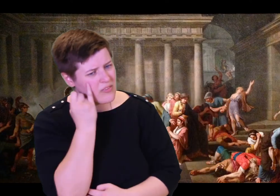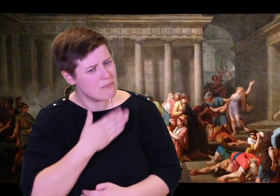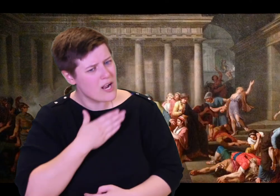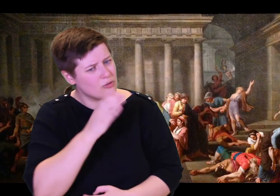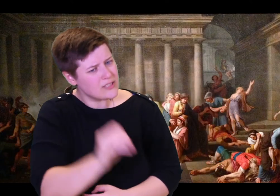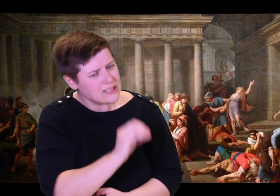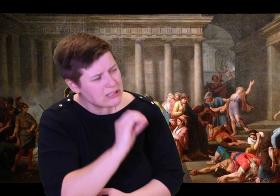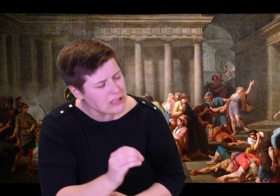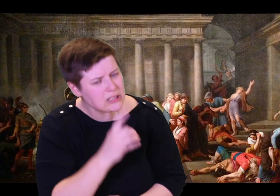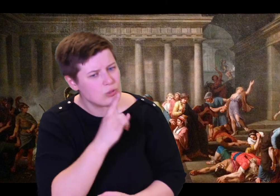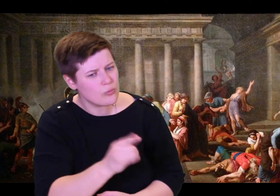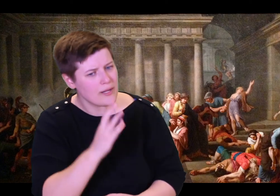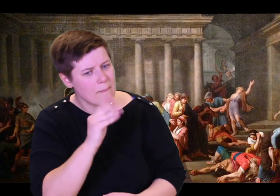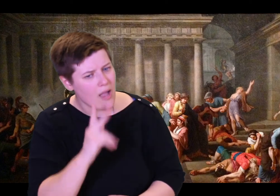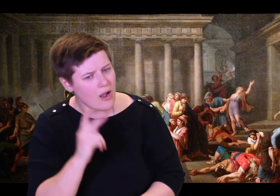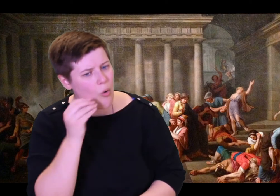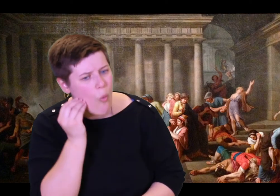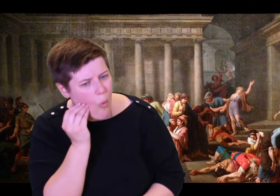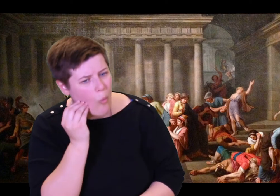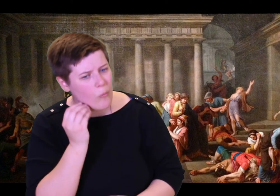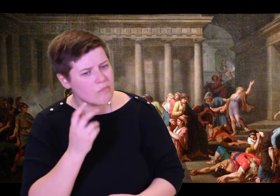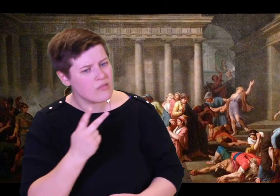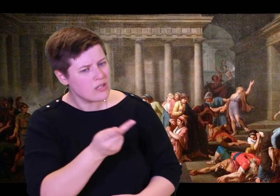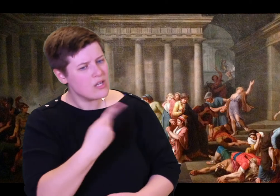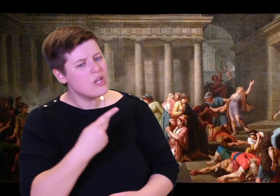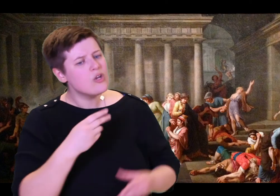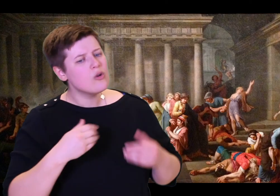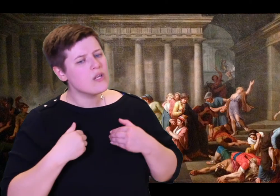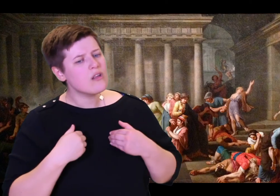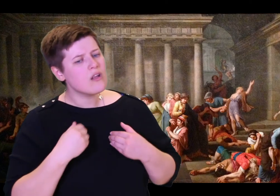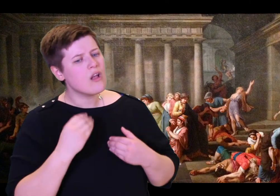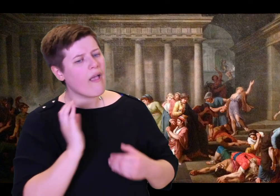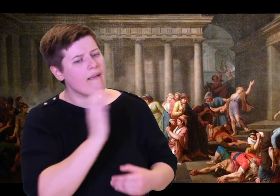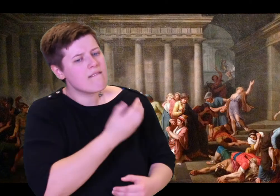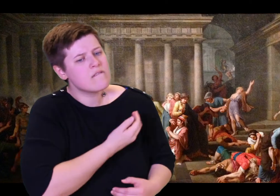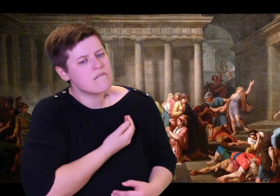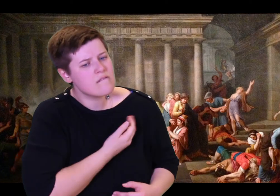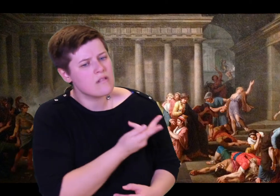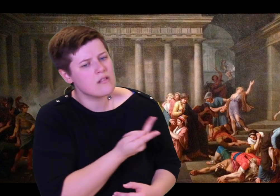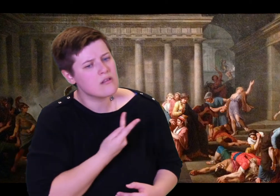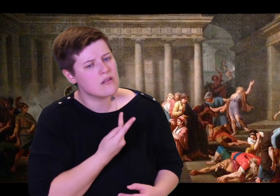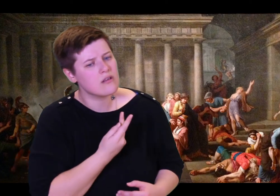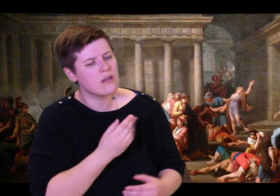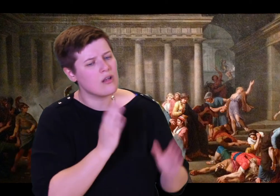rejecting Father? Why do you not go over, sit beside him, and talk to him? No woman